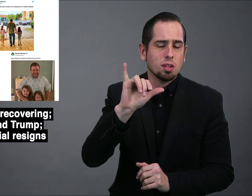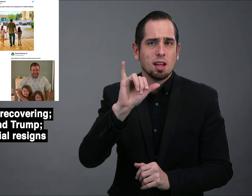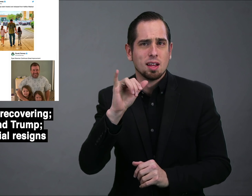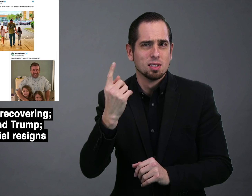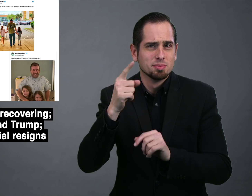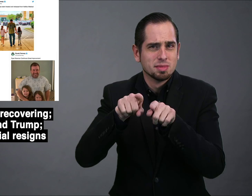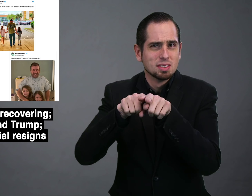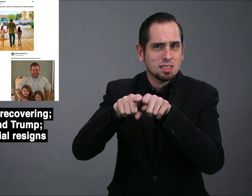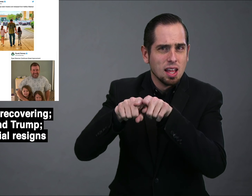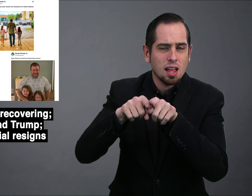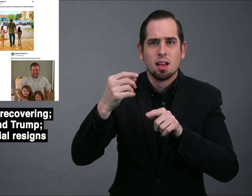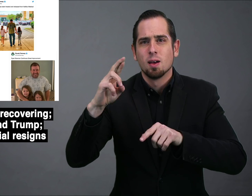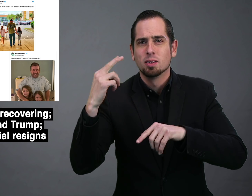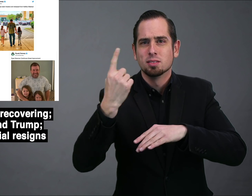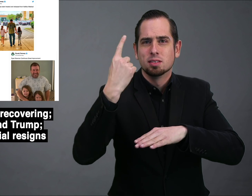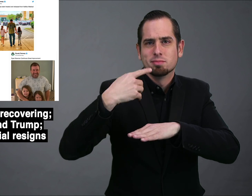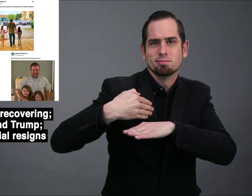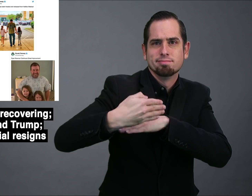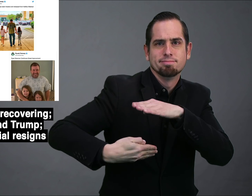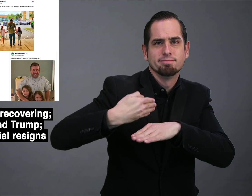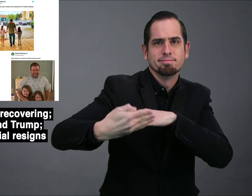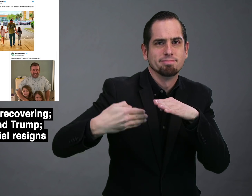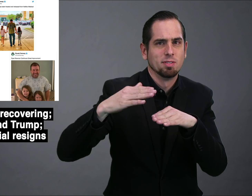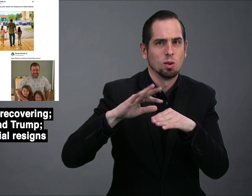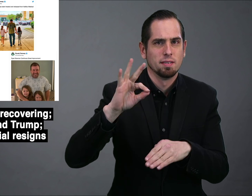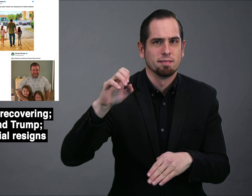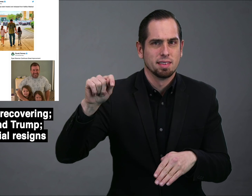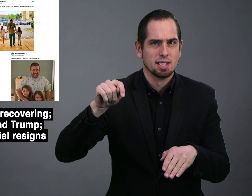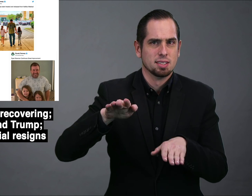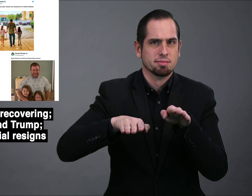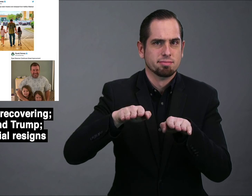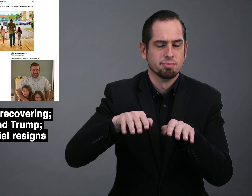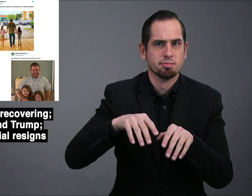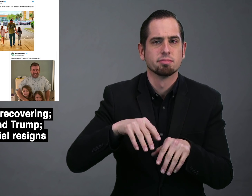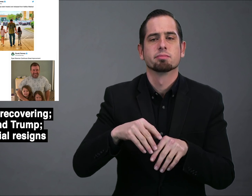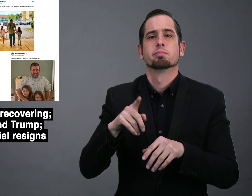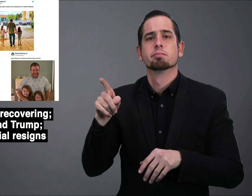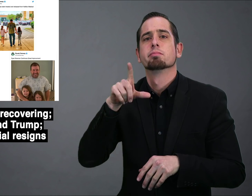it seems like he had socks or some kind of bandages on his feet.